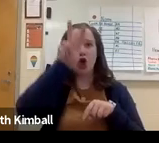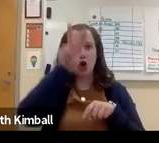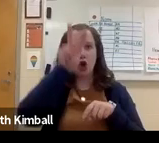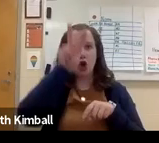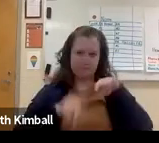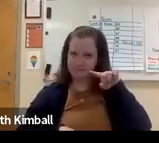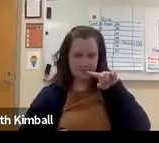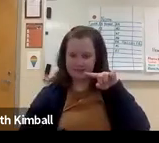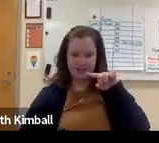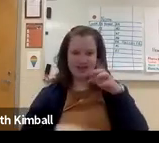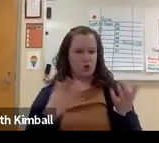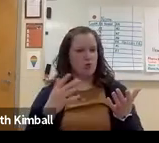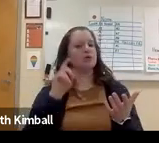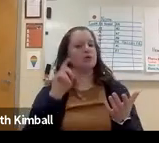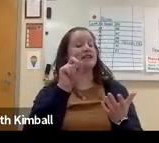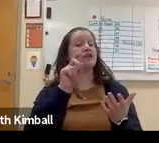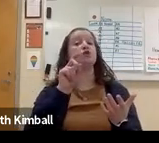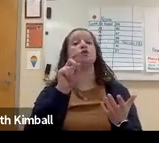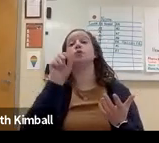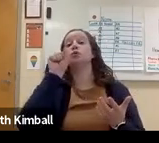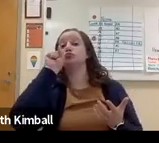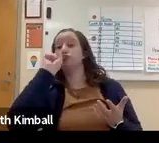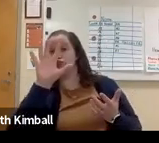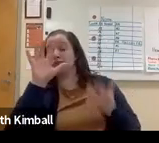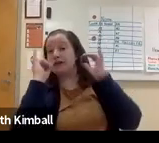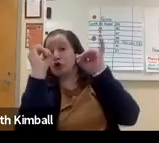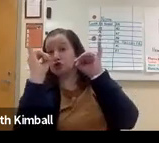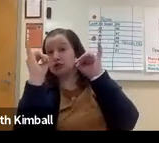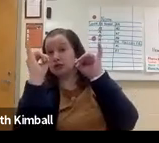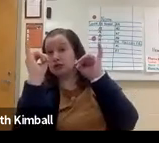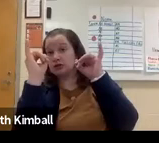That student cannot look at their computer and listen